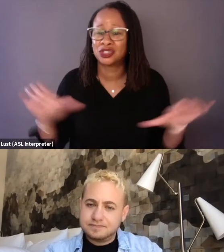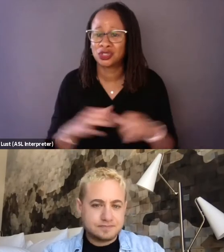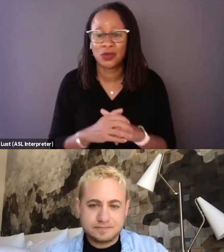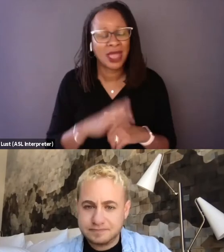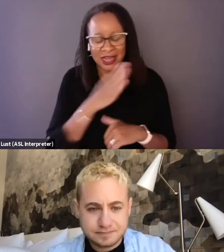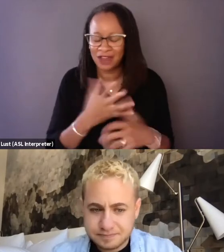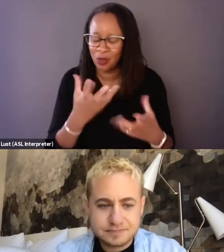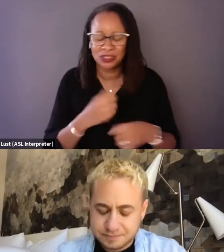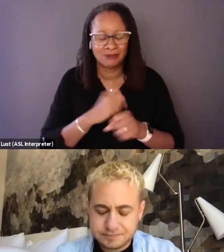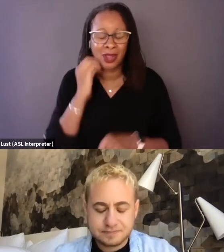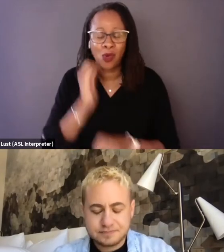I really wanted to make